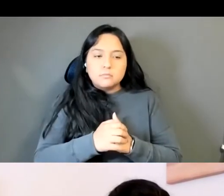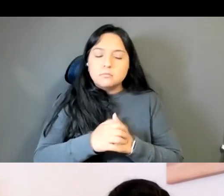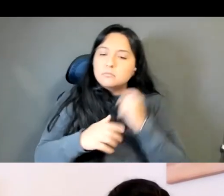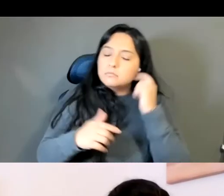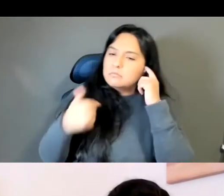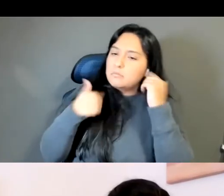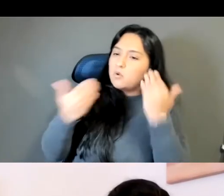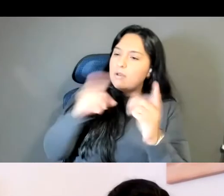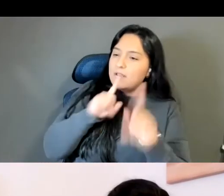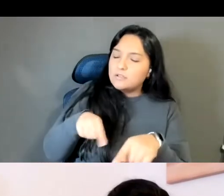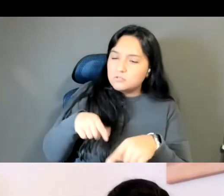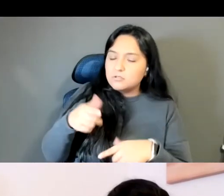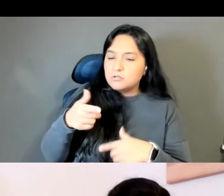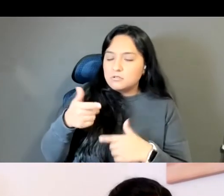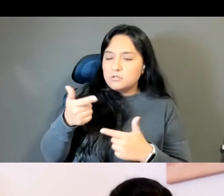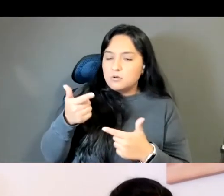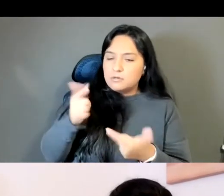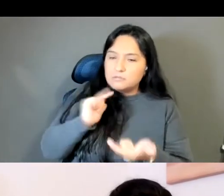Since we're taking turns starting it seems.